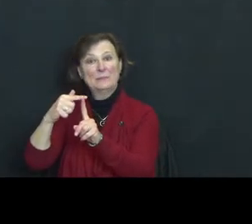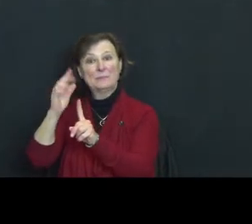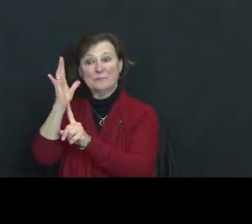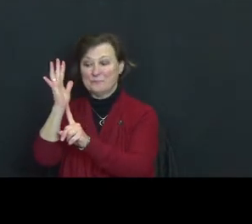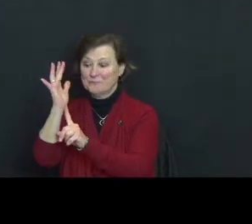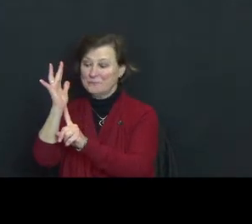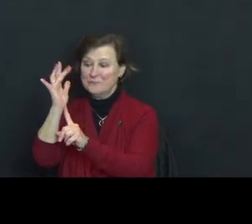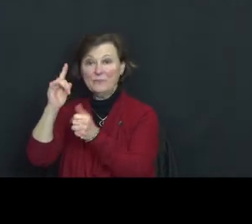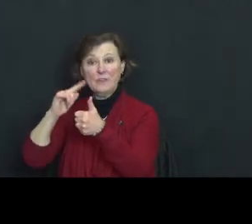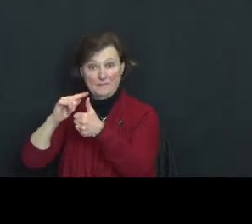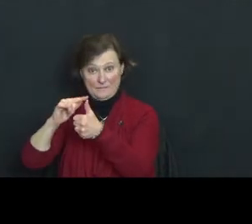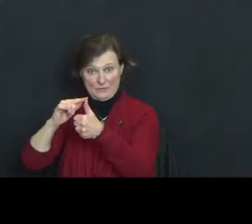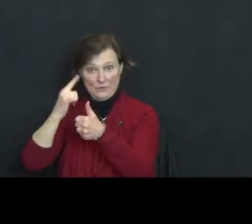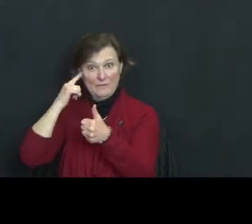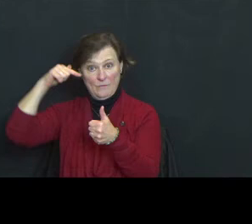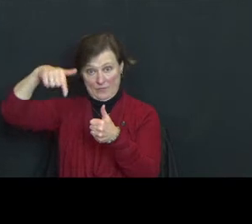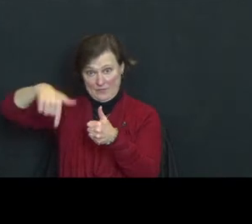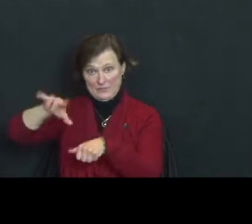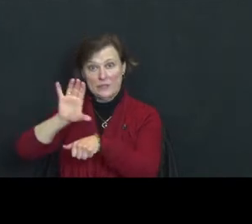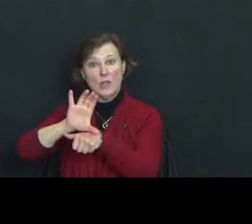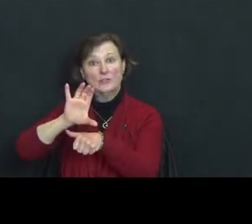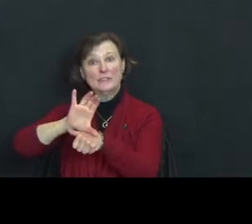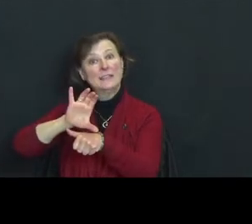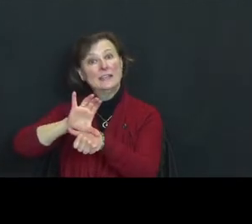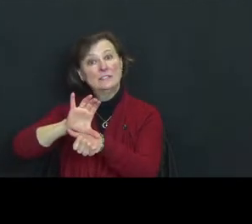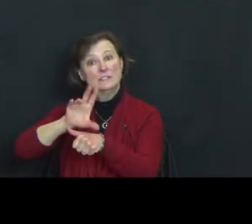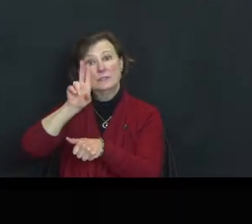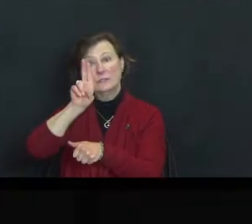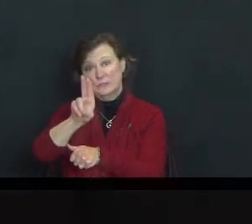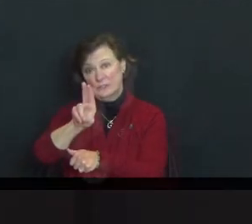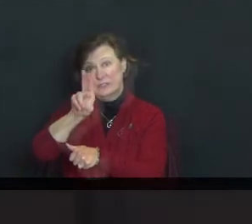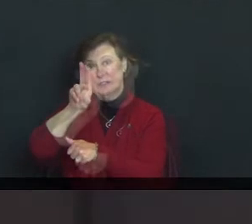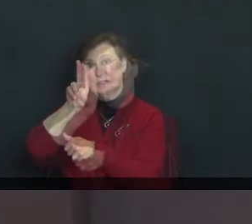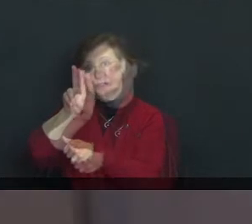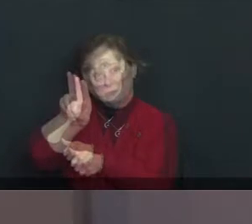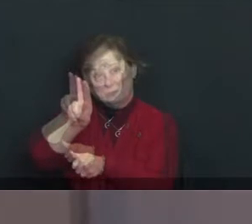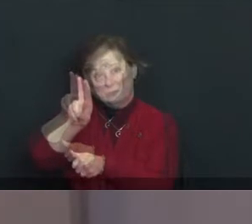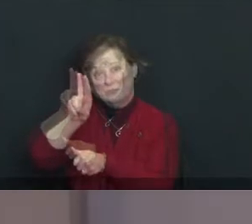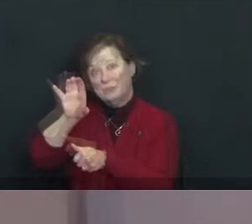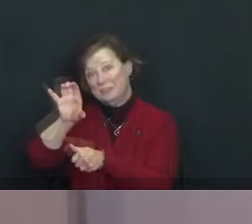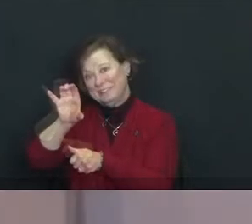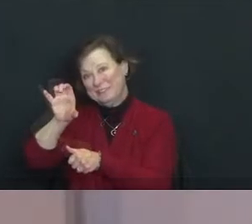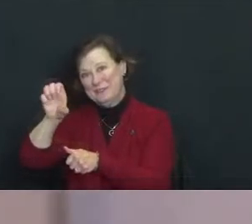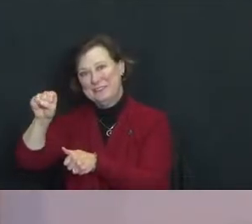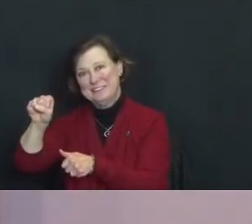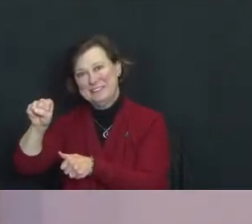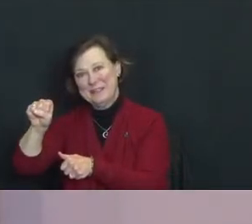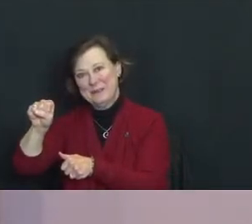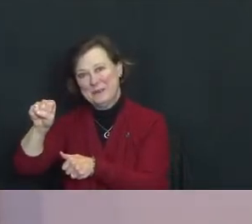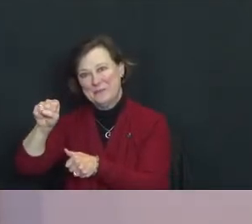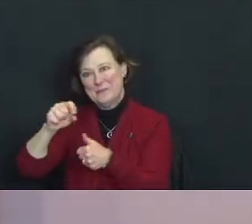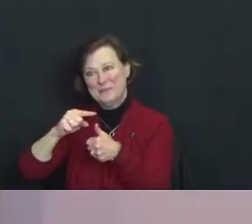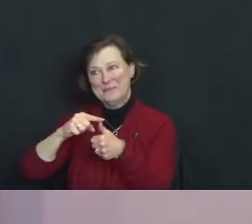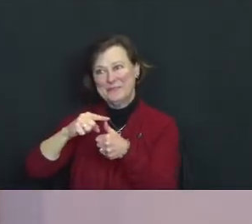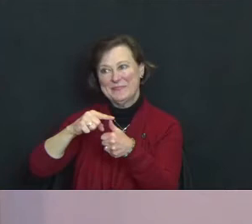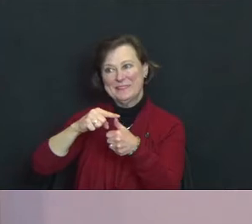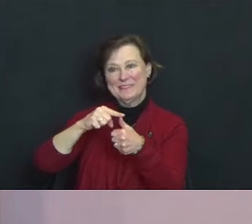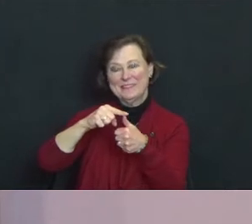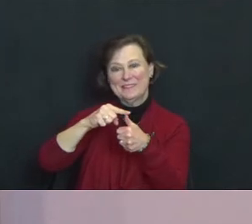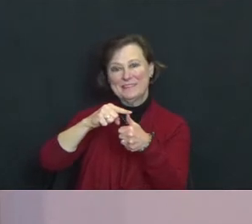The first is for this Congregation the Unitarian Universalist Congregation of Salem.